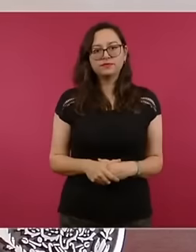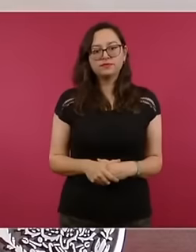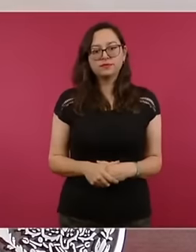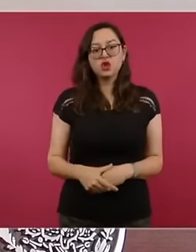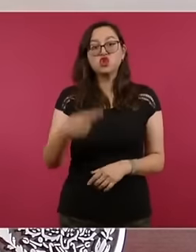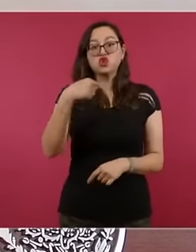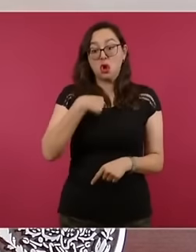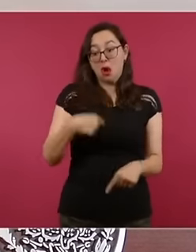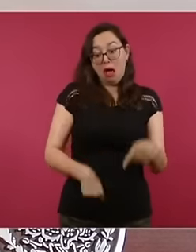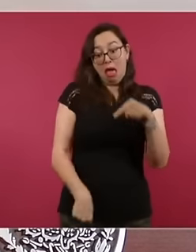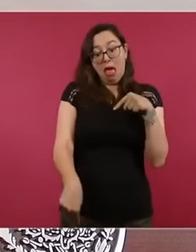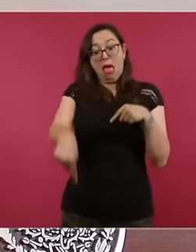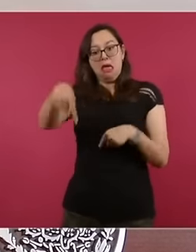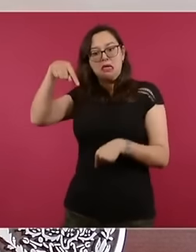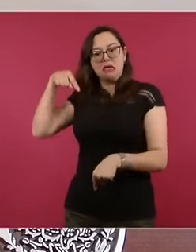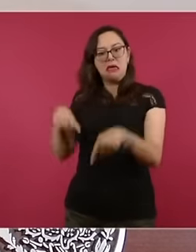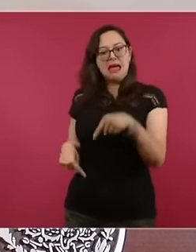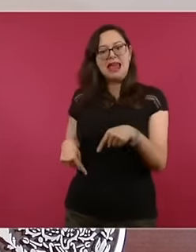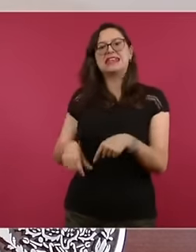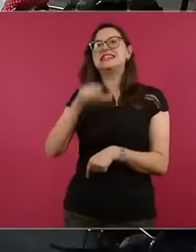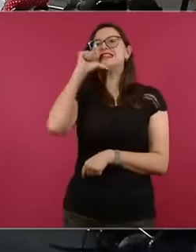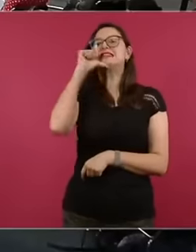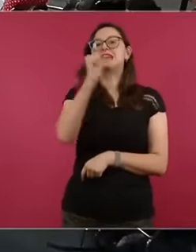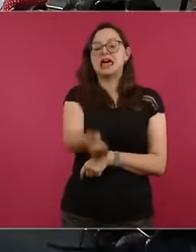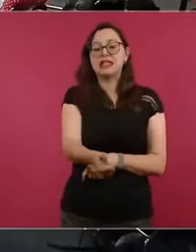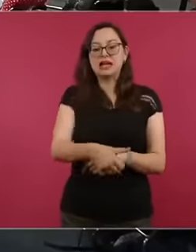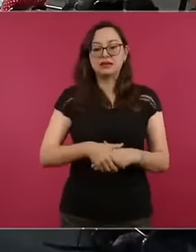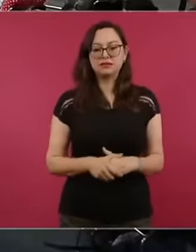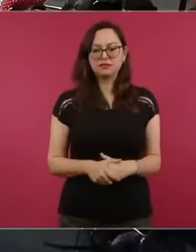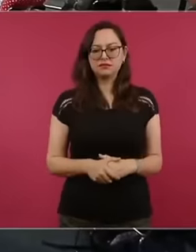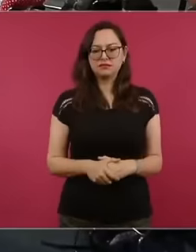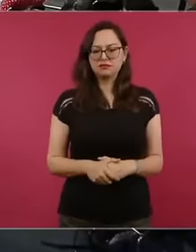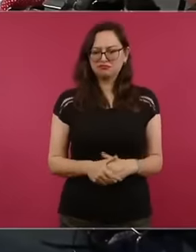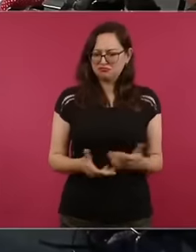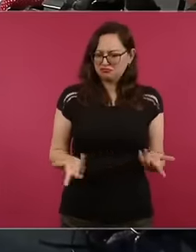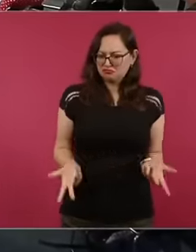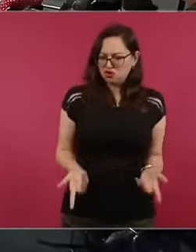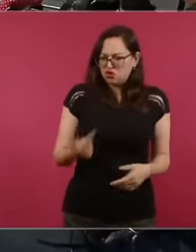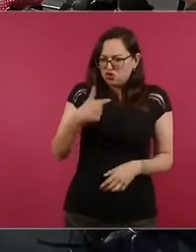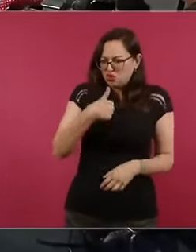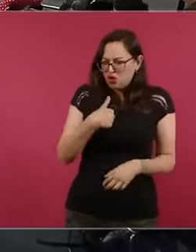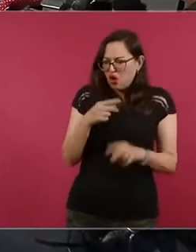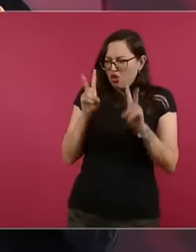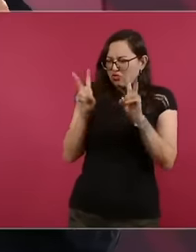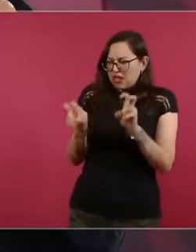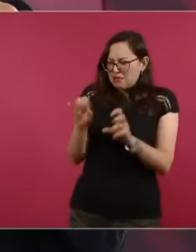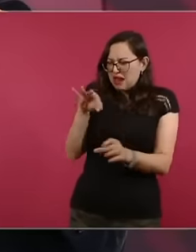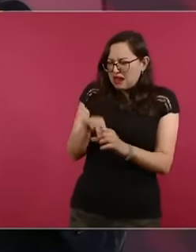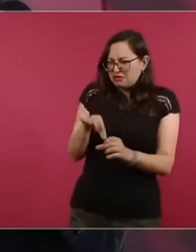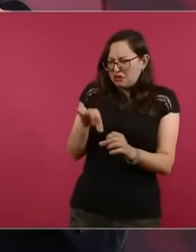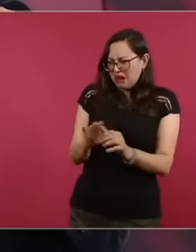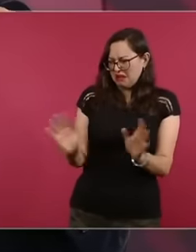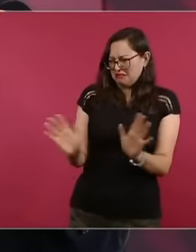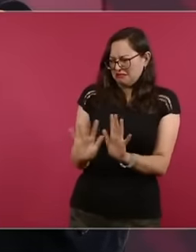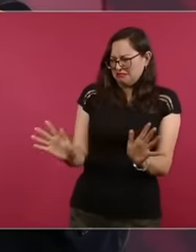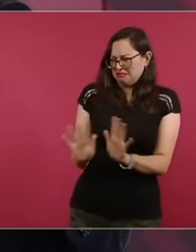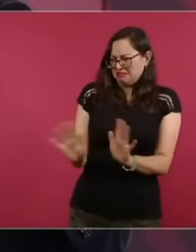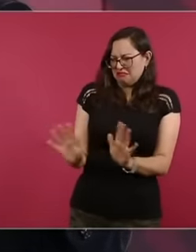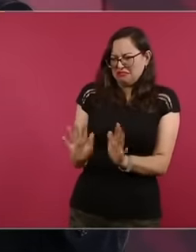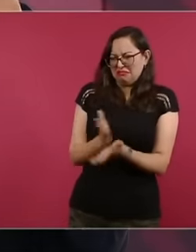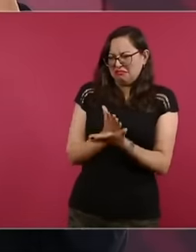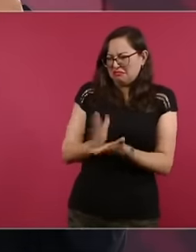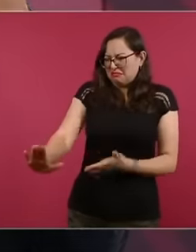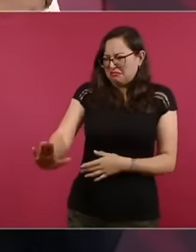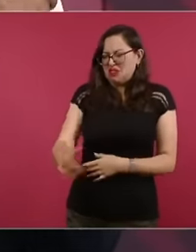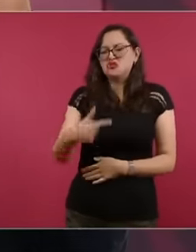talking about a political issue, it is a political issue,